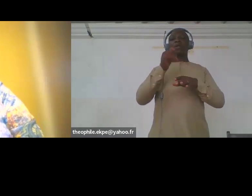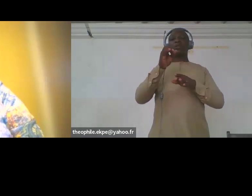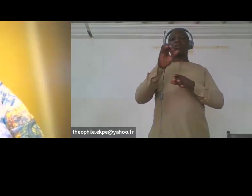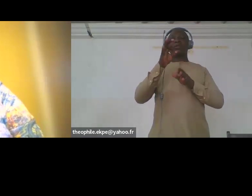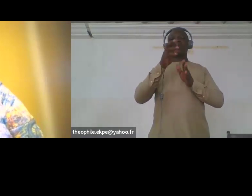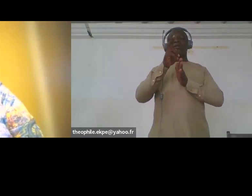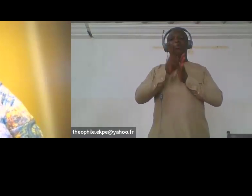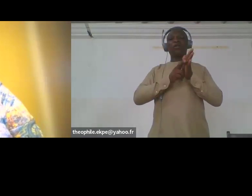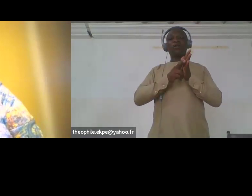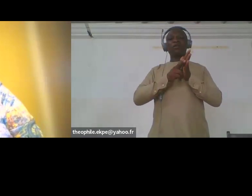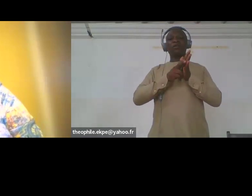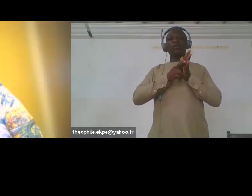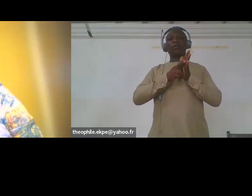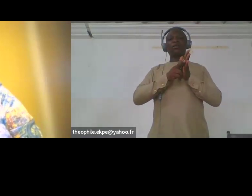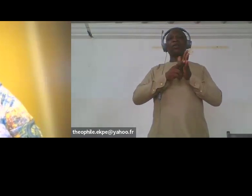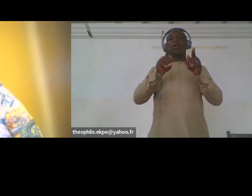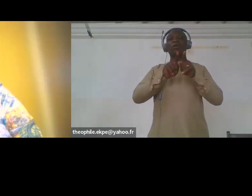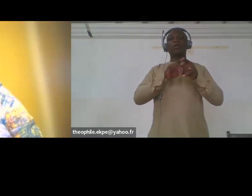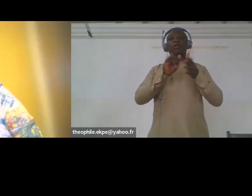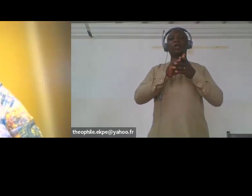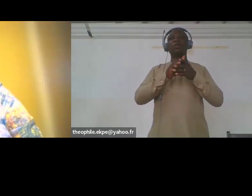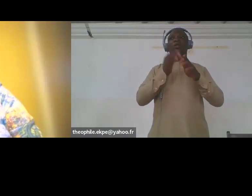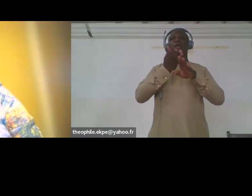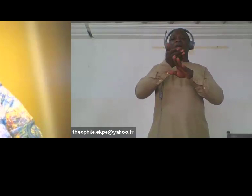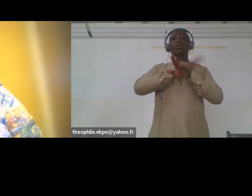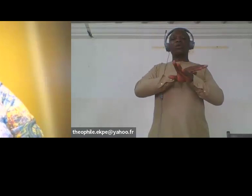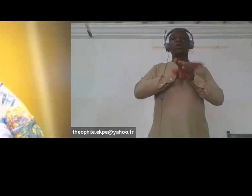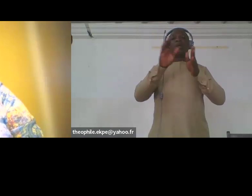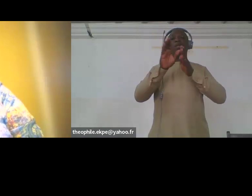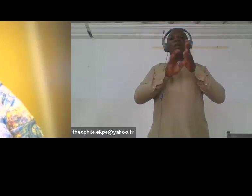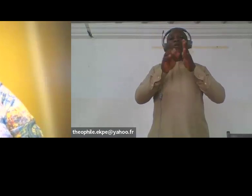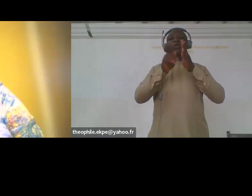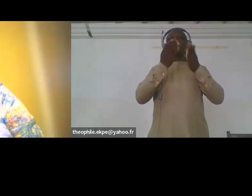They also missed out in targeted health promotions and services. The level of education for